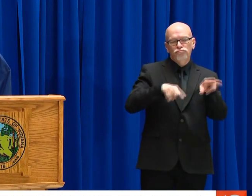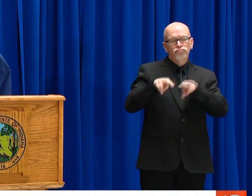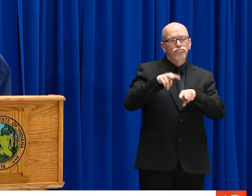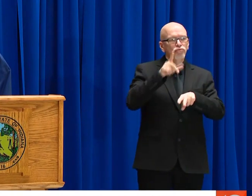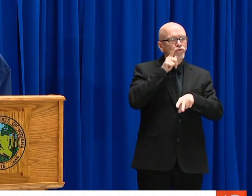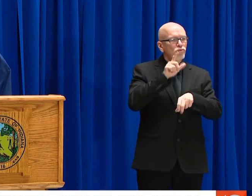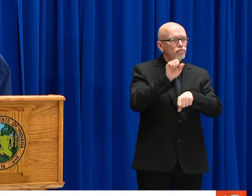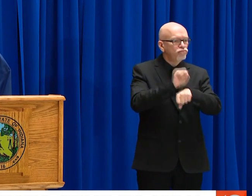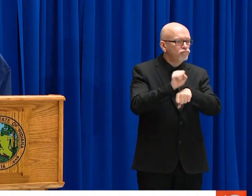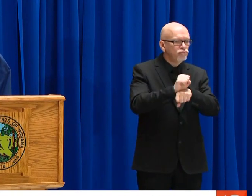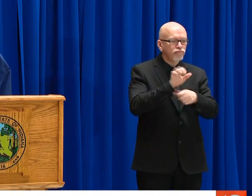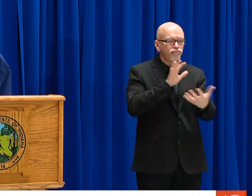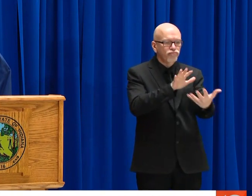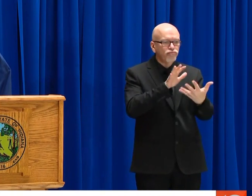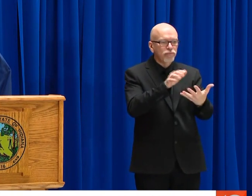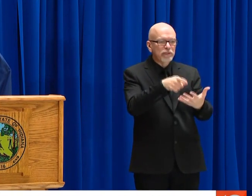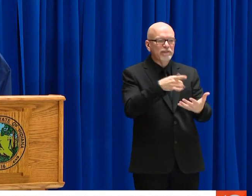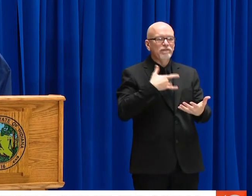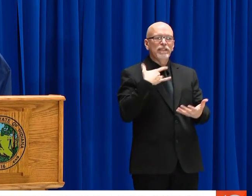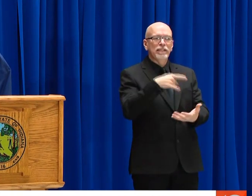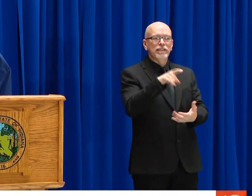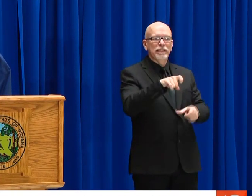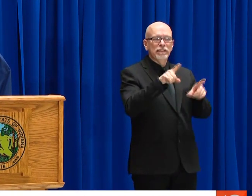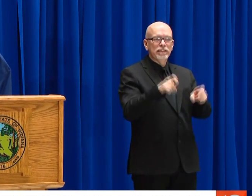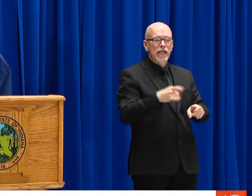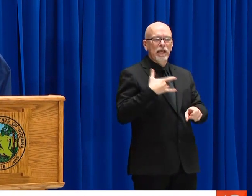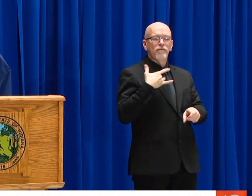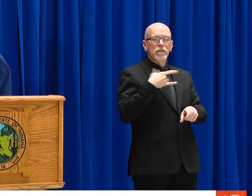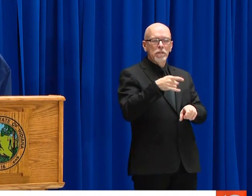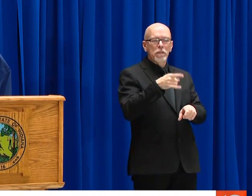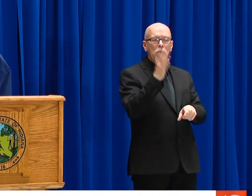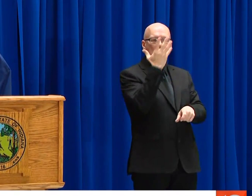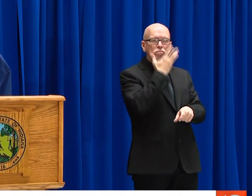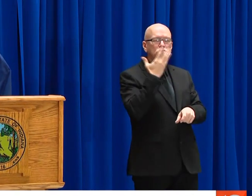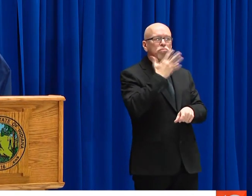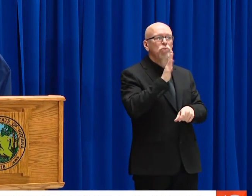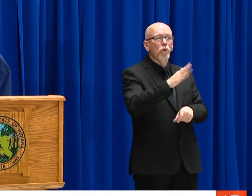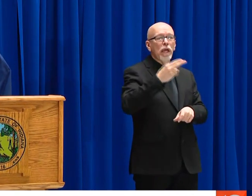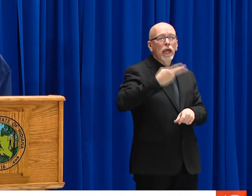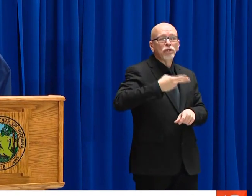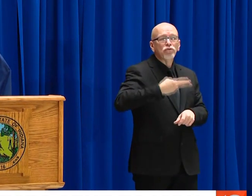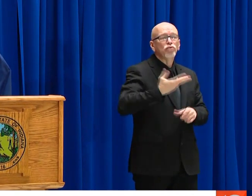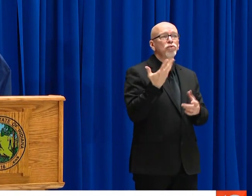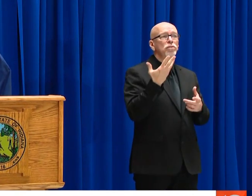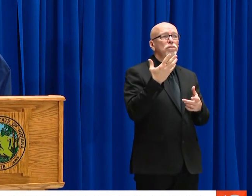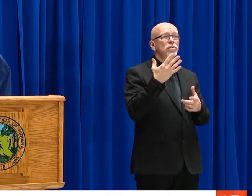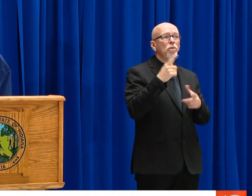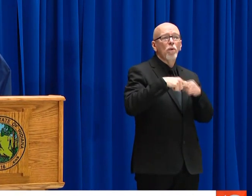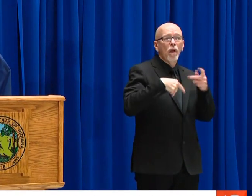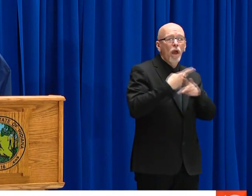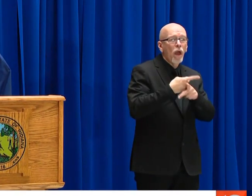WE'RE LEAVING THE DECISION OF WHO SHOULD BE TESTED IN THE